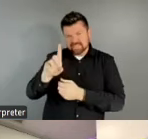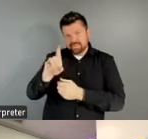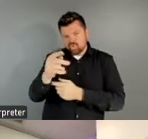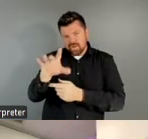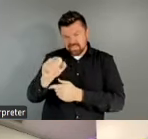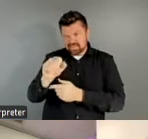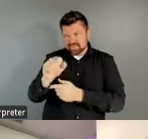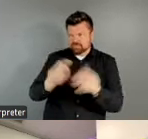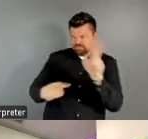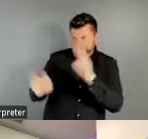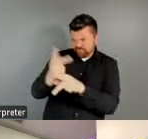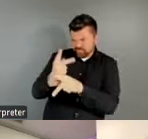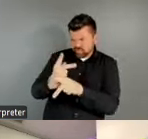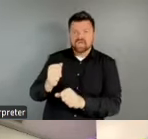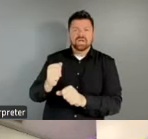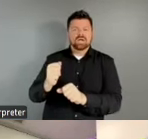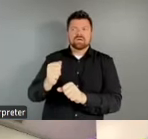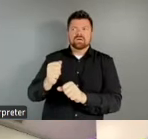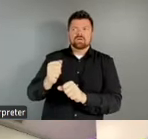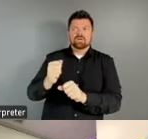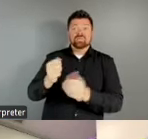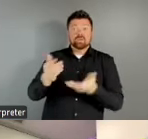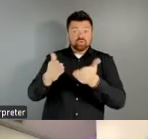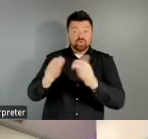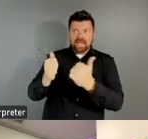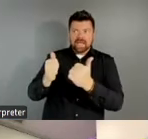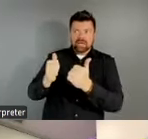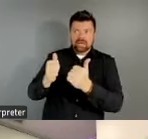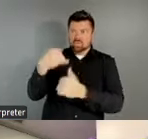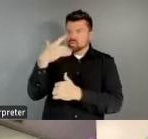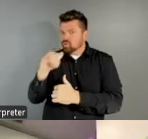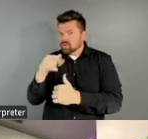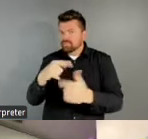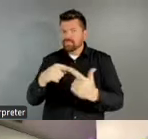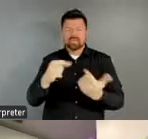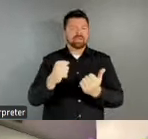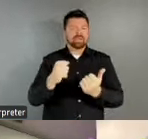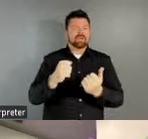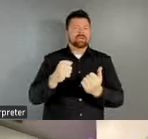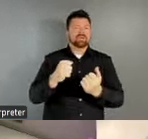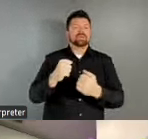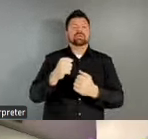potential service areas. And we've noted that counties that are potentially underserved by known